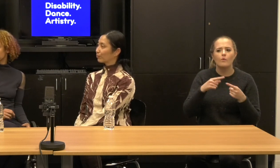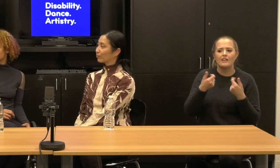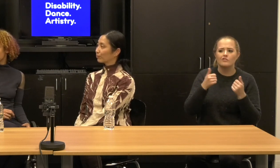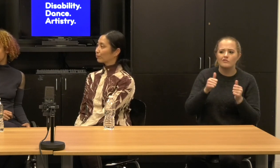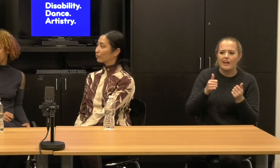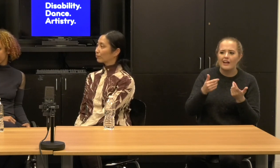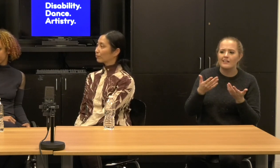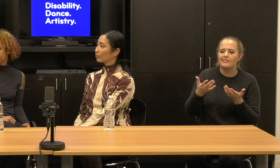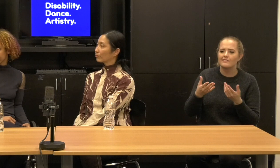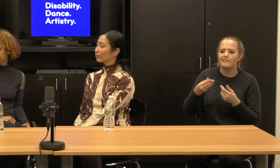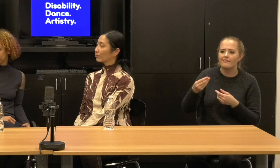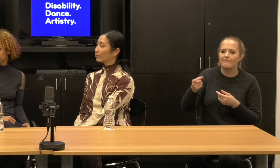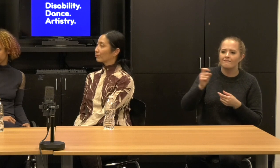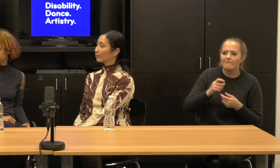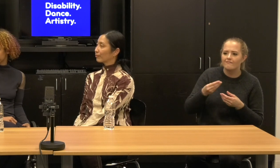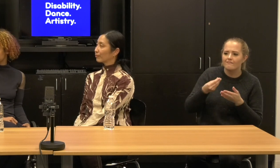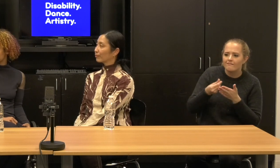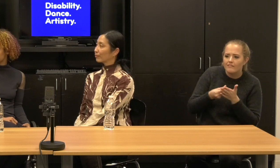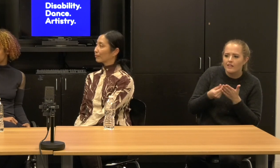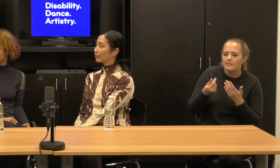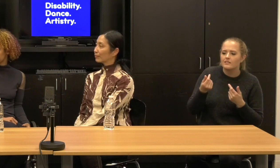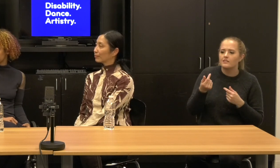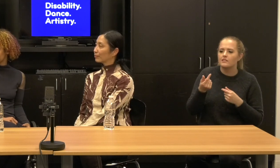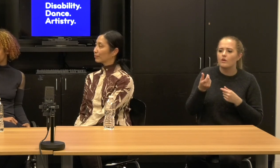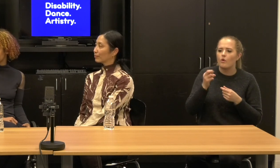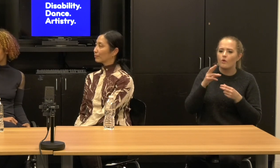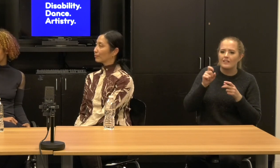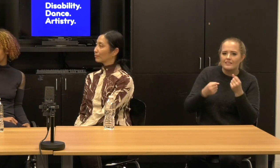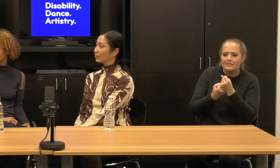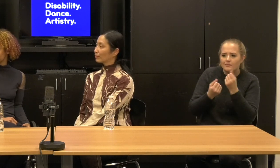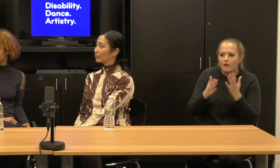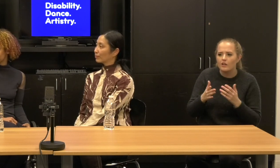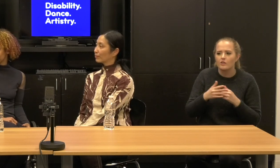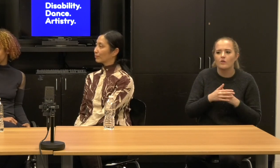Sometimes they're like, like told like, well we already have someone thinking about disability